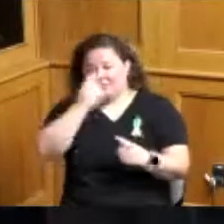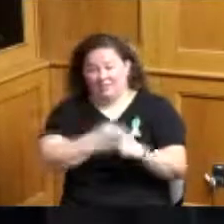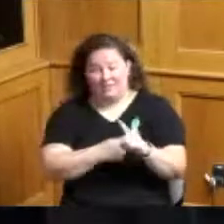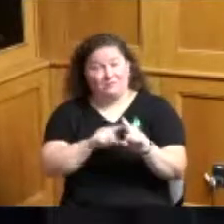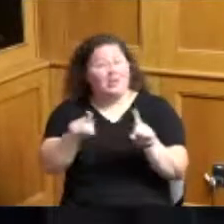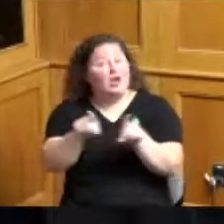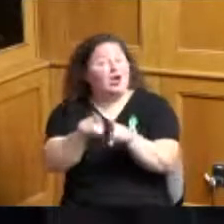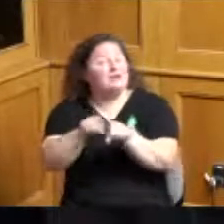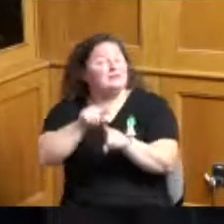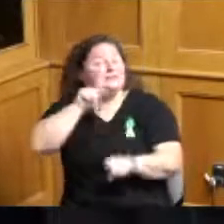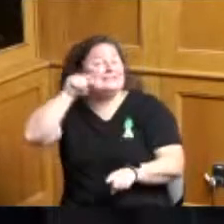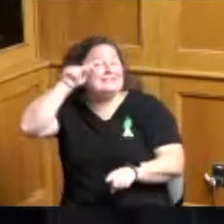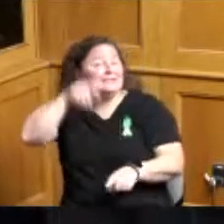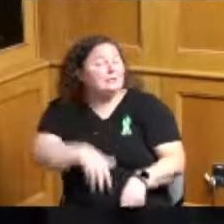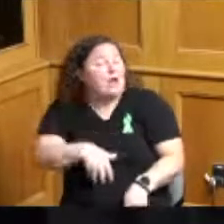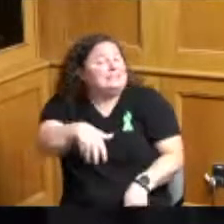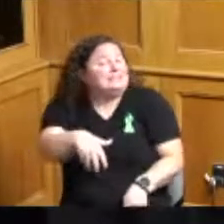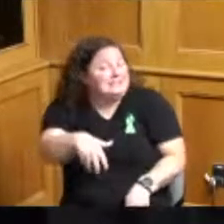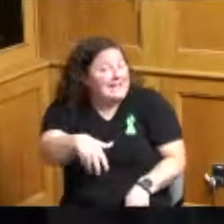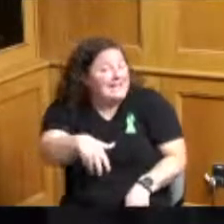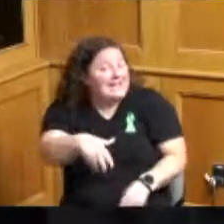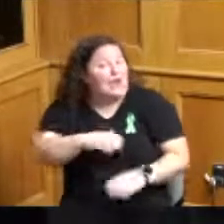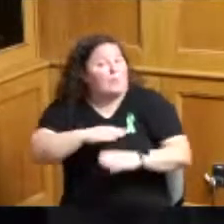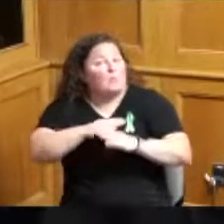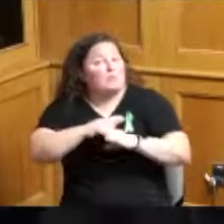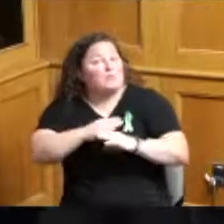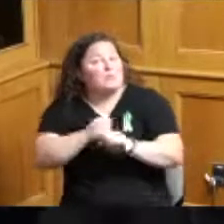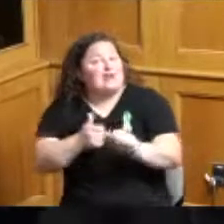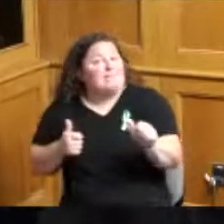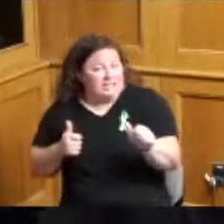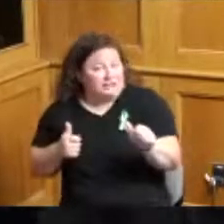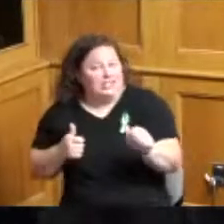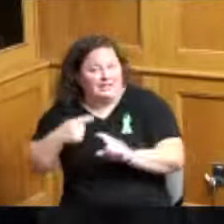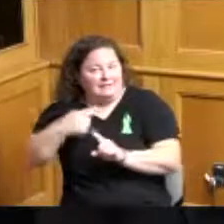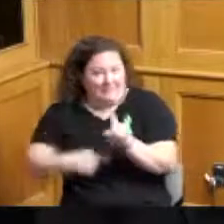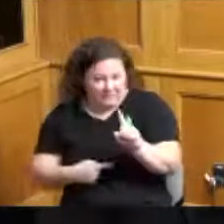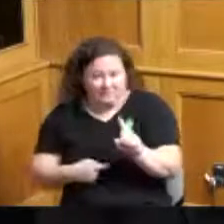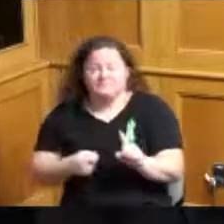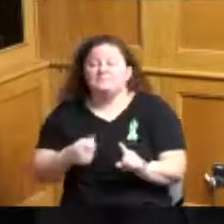prevention month and as the CEO of Rosemary's Babies company I come to speak on behalf